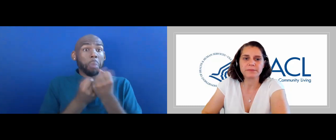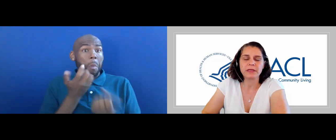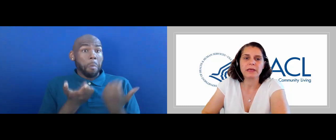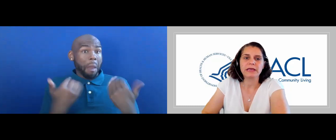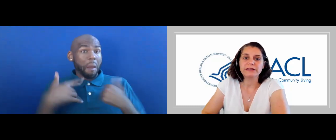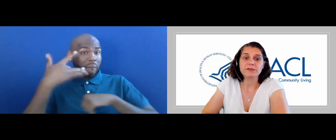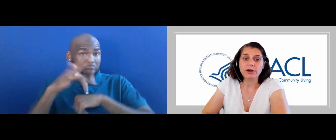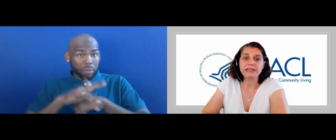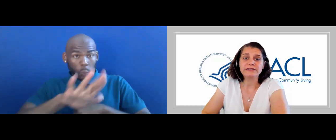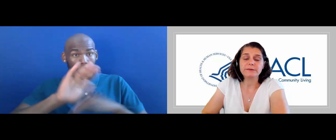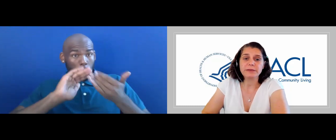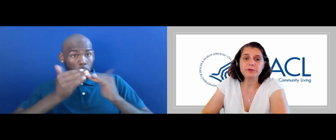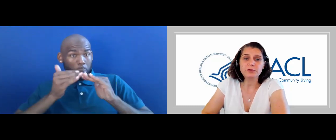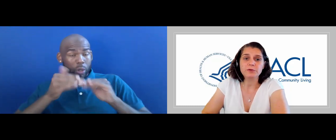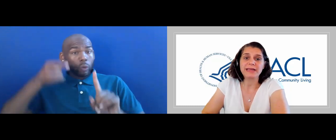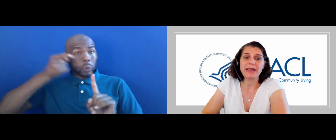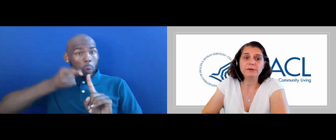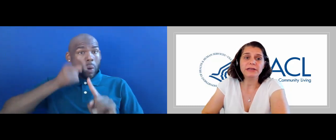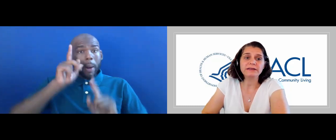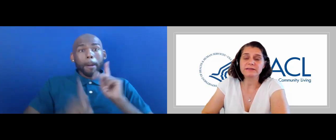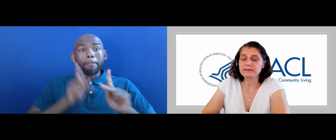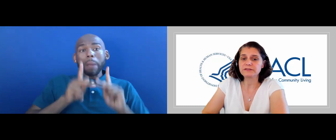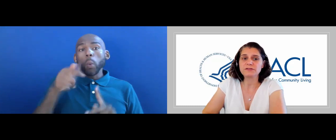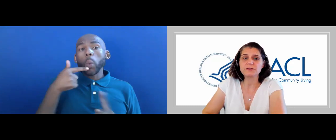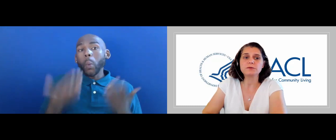IT IS TARGETED TO PEOPLE WHO MAY NOW NEED ASSISTANT DUE TO